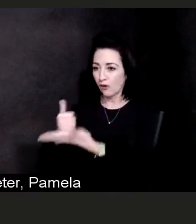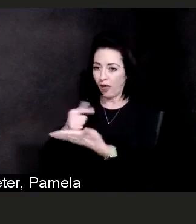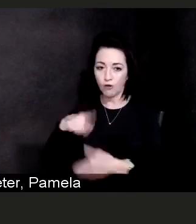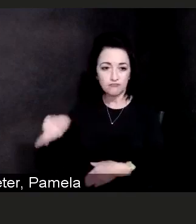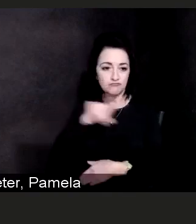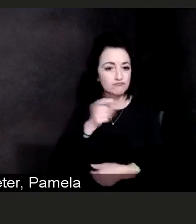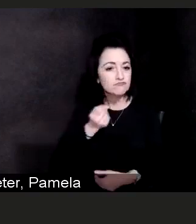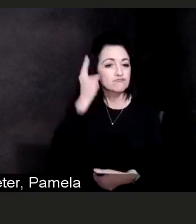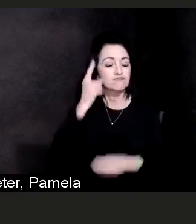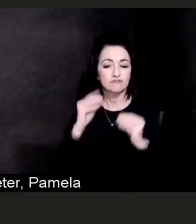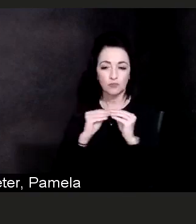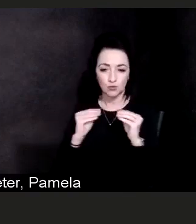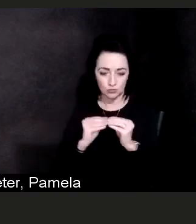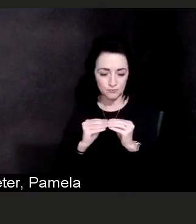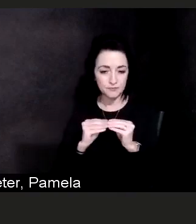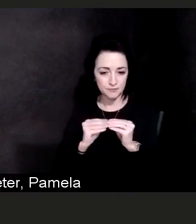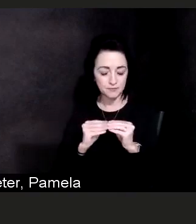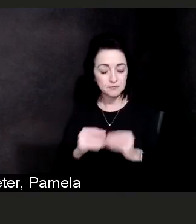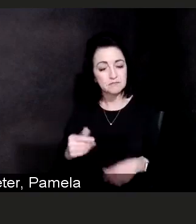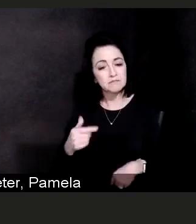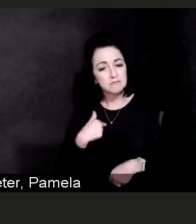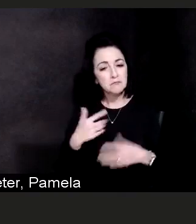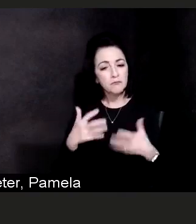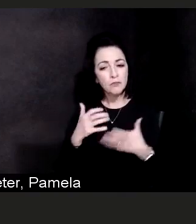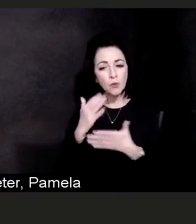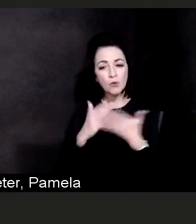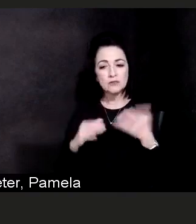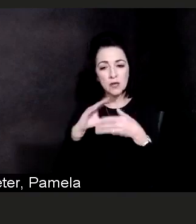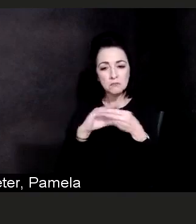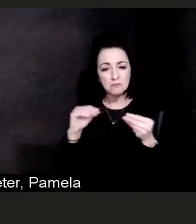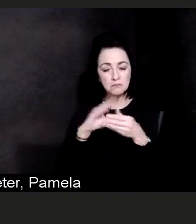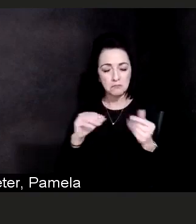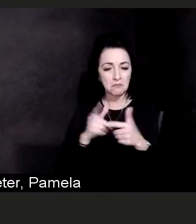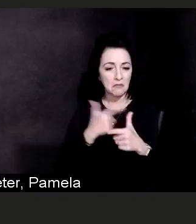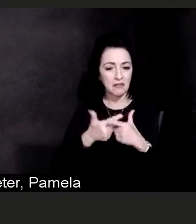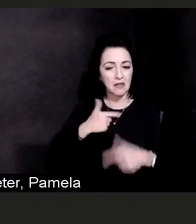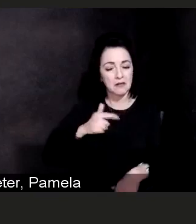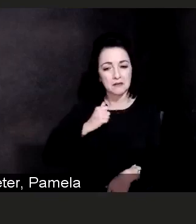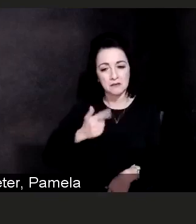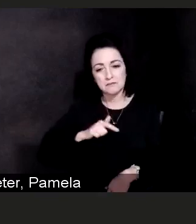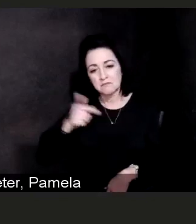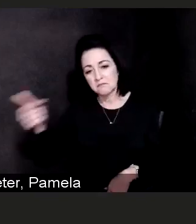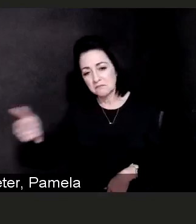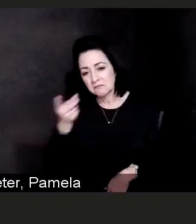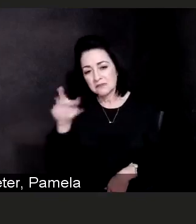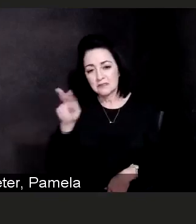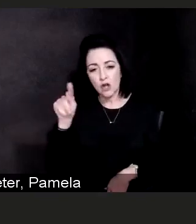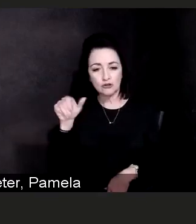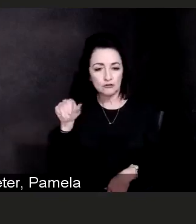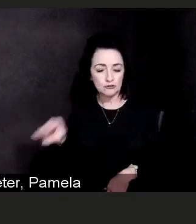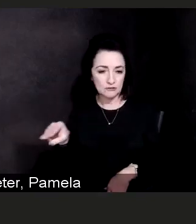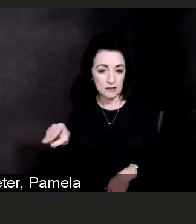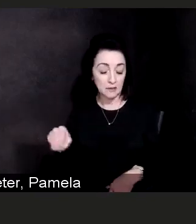and then I'm gonna pass this back to Dr. Tam. First of all, I hope I did not bore you and I hope this information was helpful to you